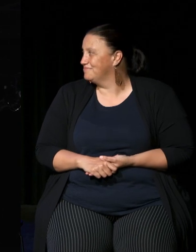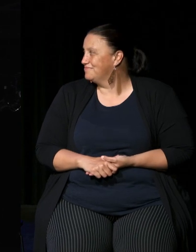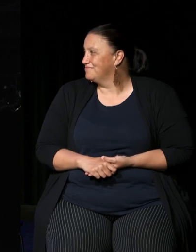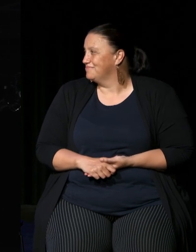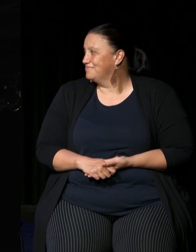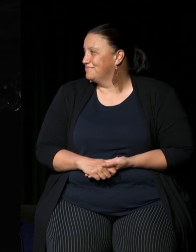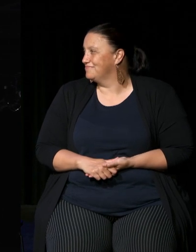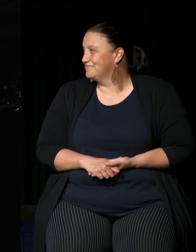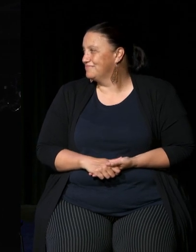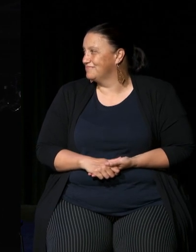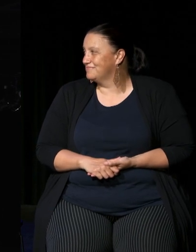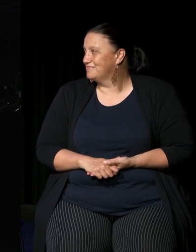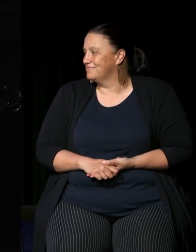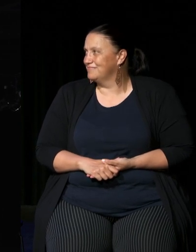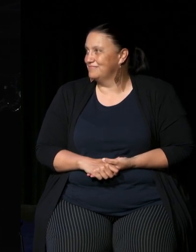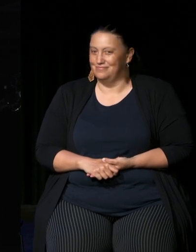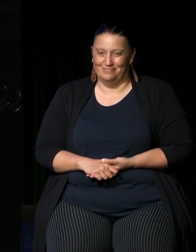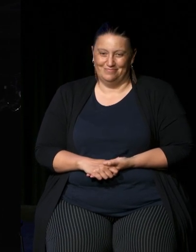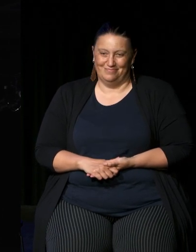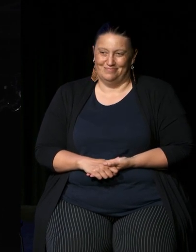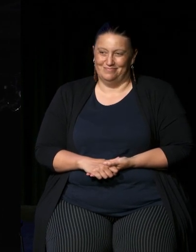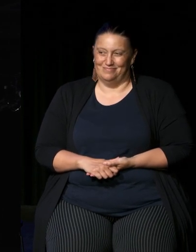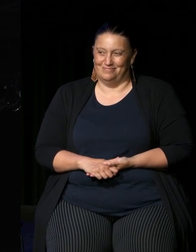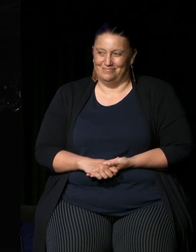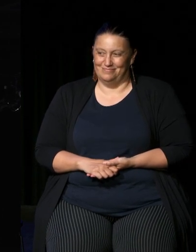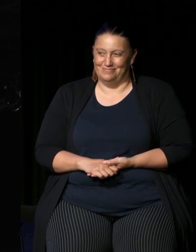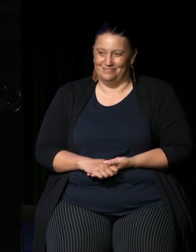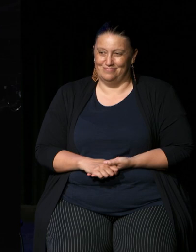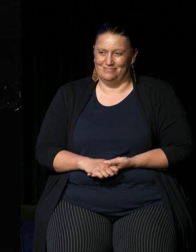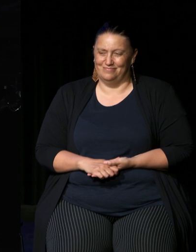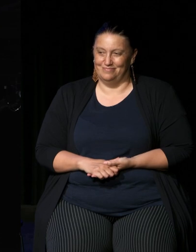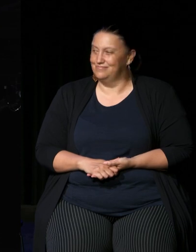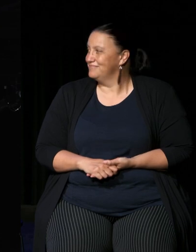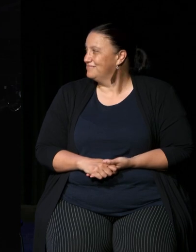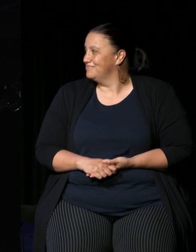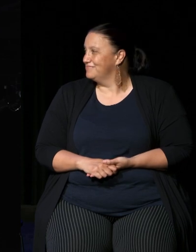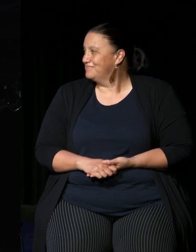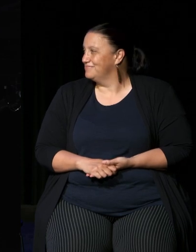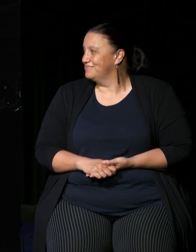your local Federal member, Rachel Perkins, Aunty Sharyn Halls, thank you Uncle Colin, thank you